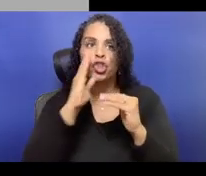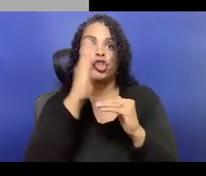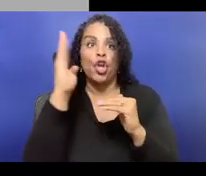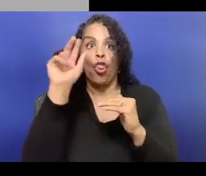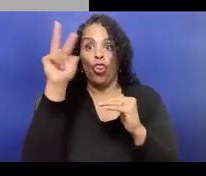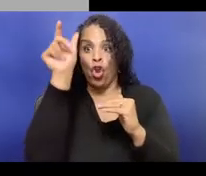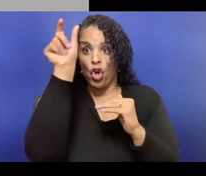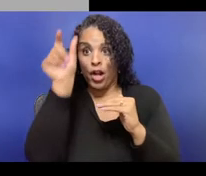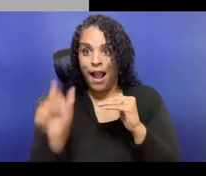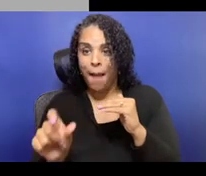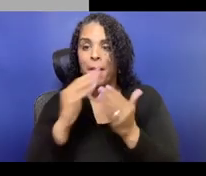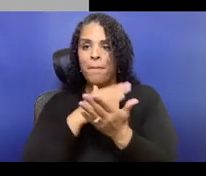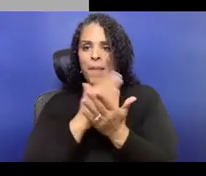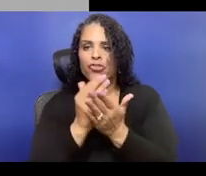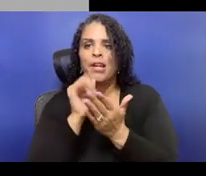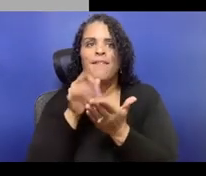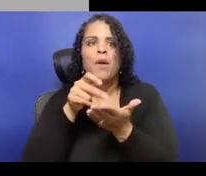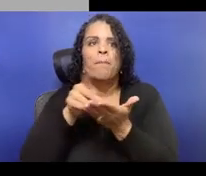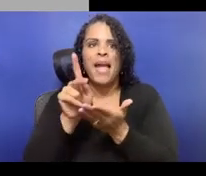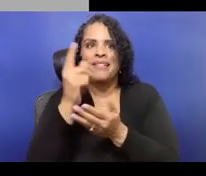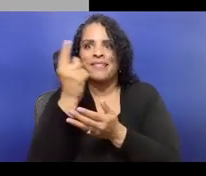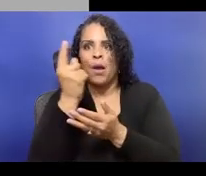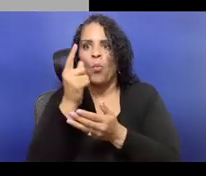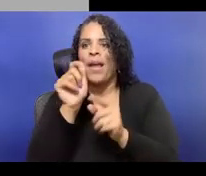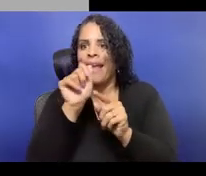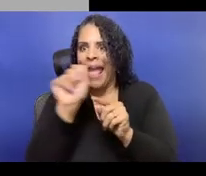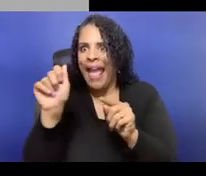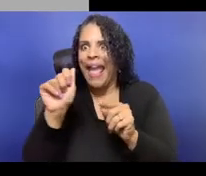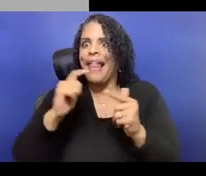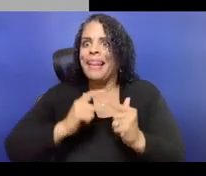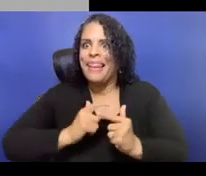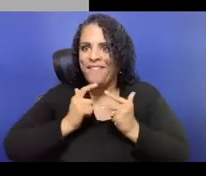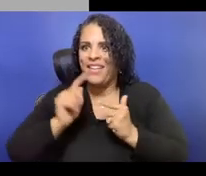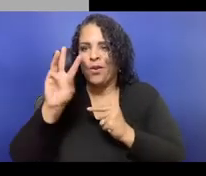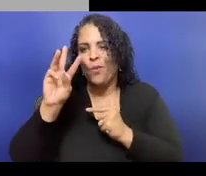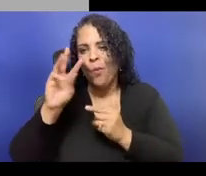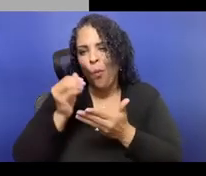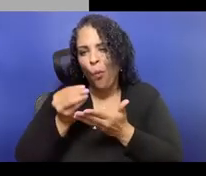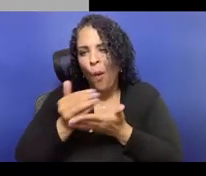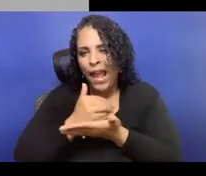and for equity issues as they come up, 'cause otherwise we all know